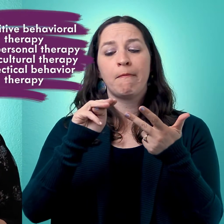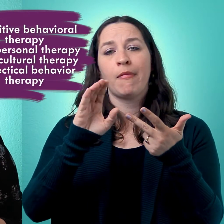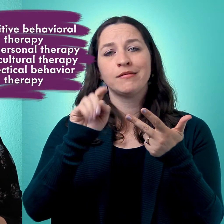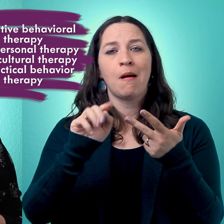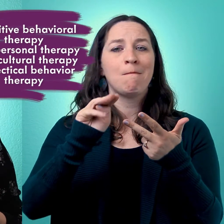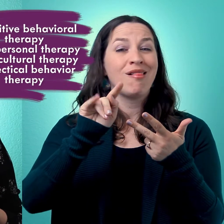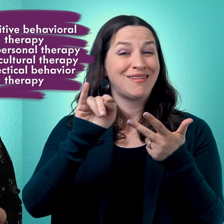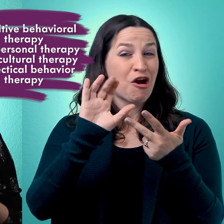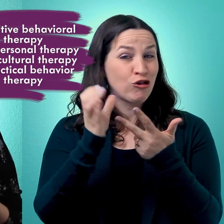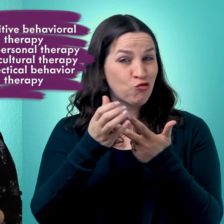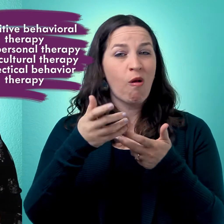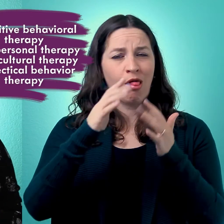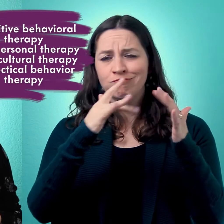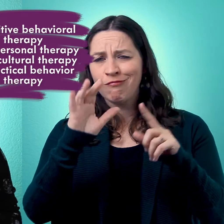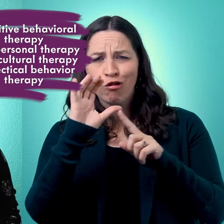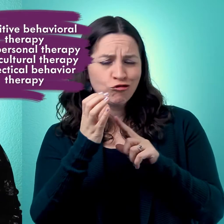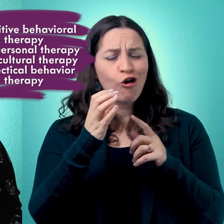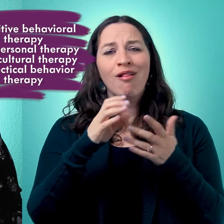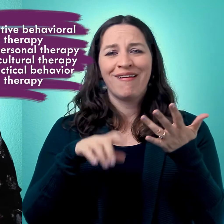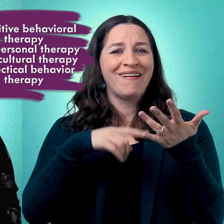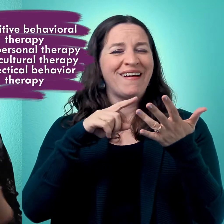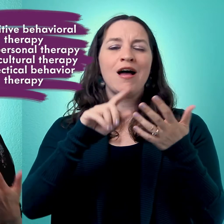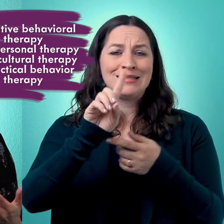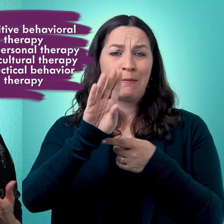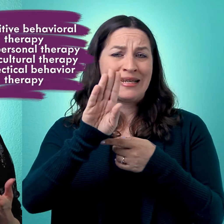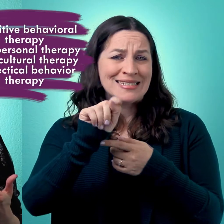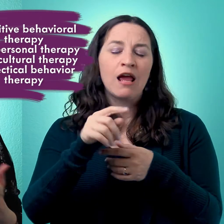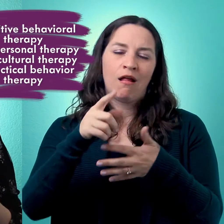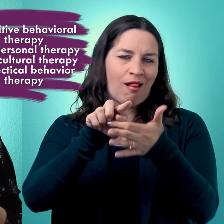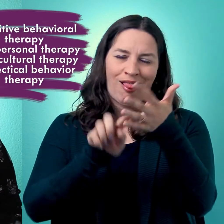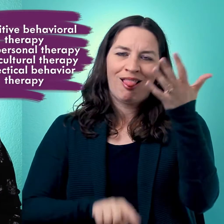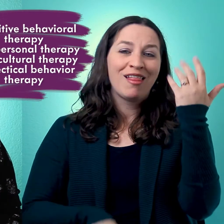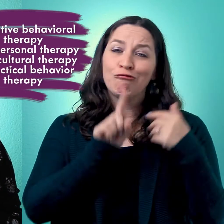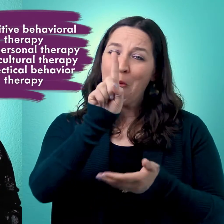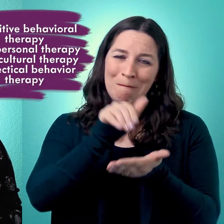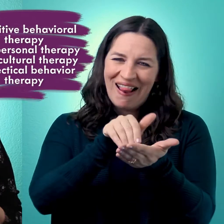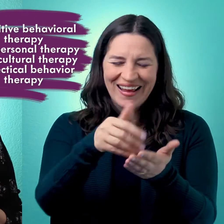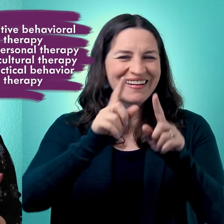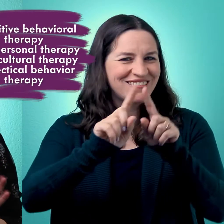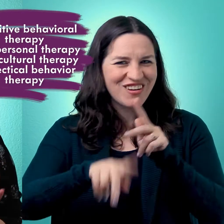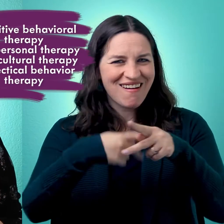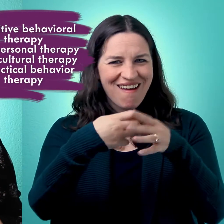therapy, dialectical behavior, there's all different kinds of theoretical orientations, like a million of them.